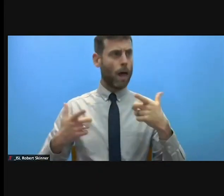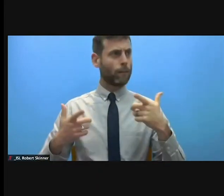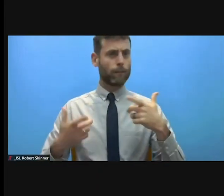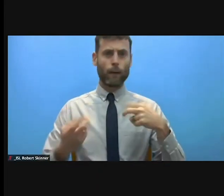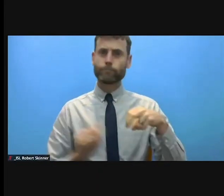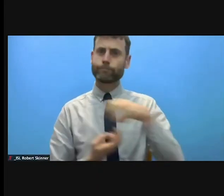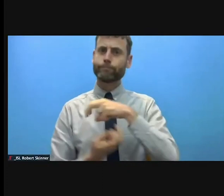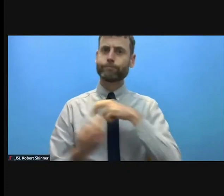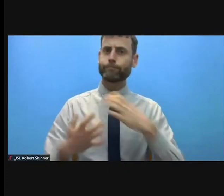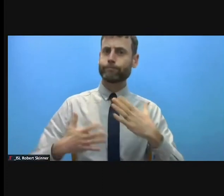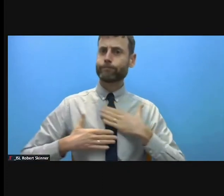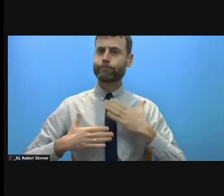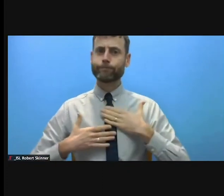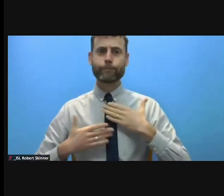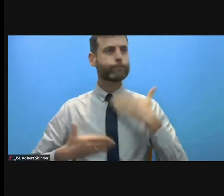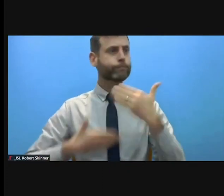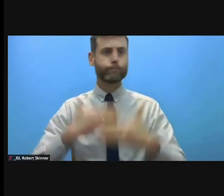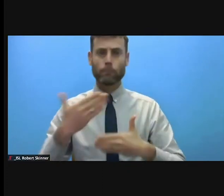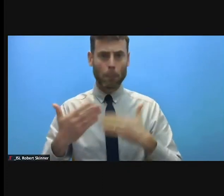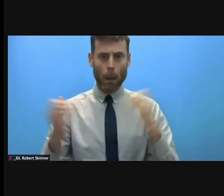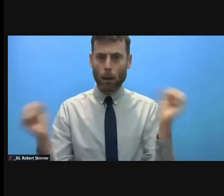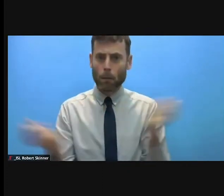recruitment of children, you name it. All these phenomena